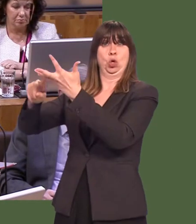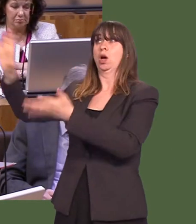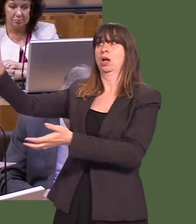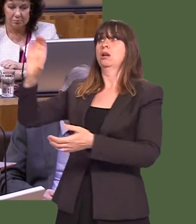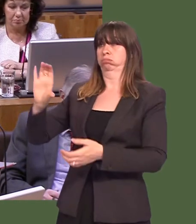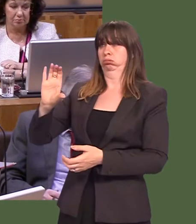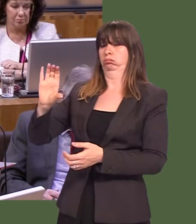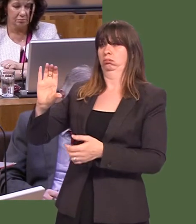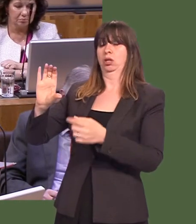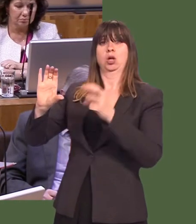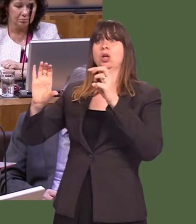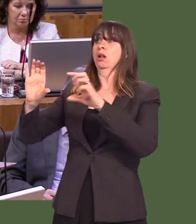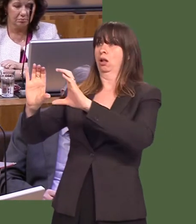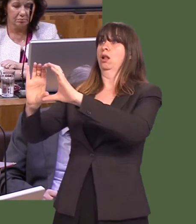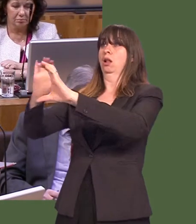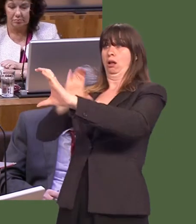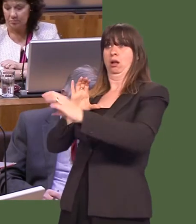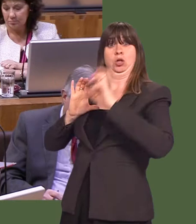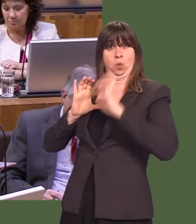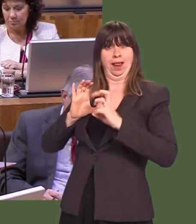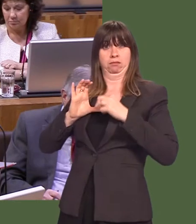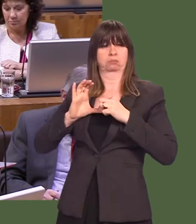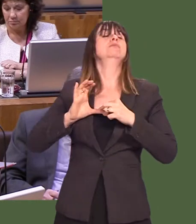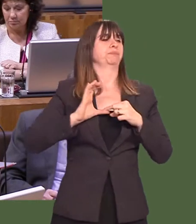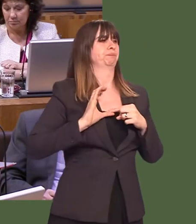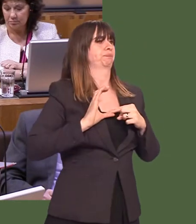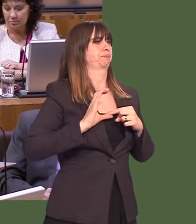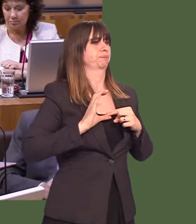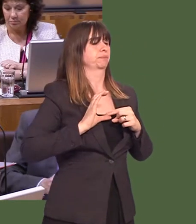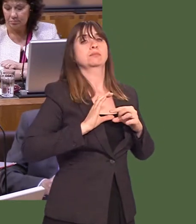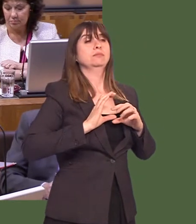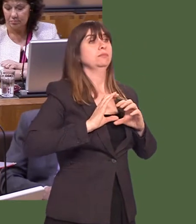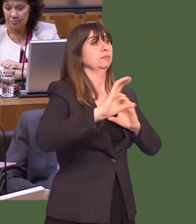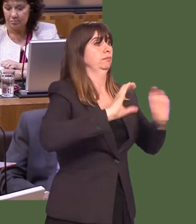as it is now, and for it to be distributed as it is now to provide the certainty that